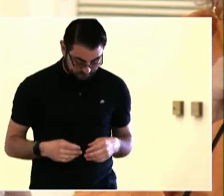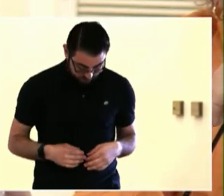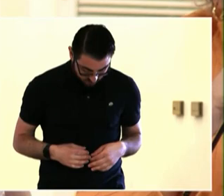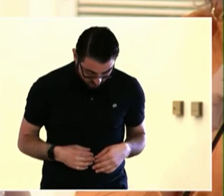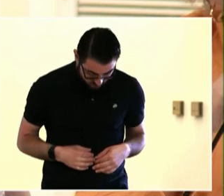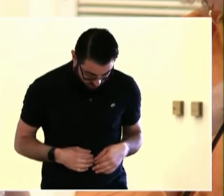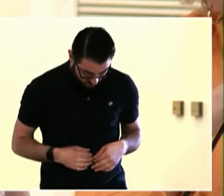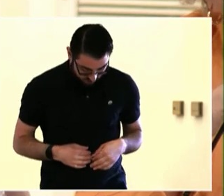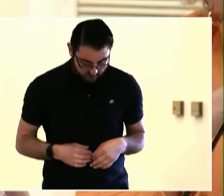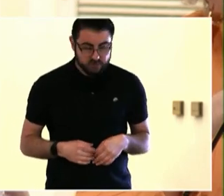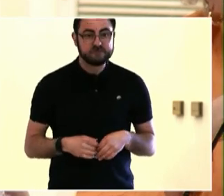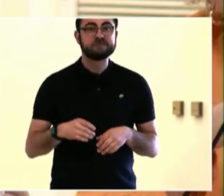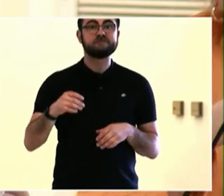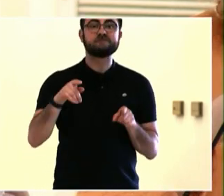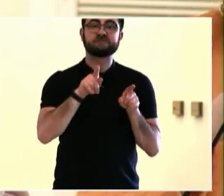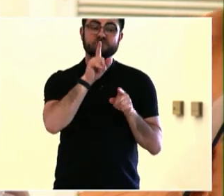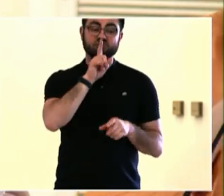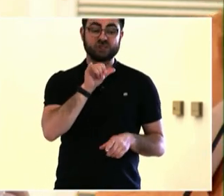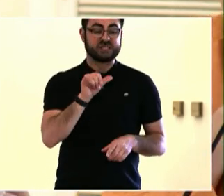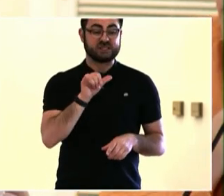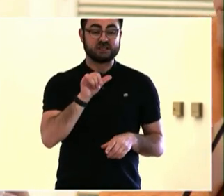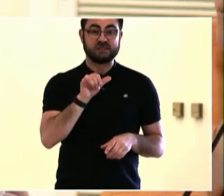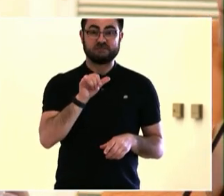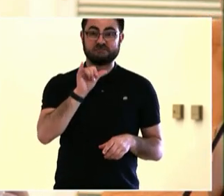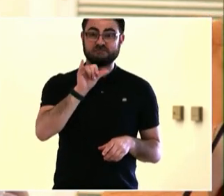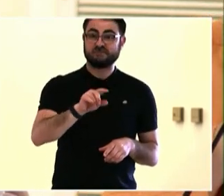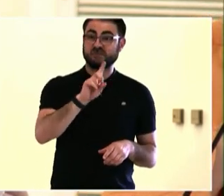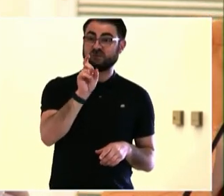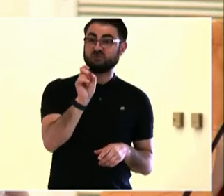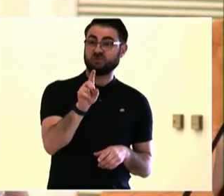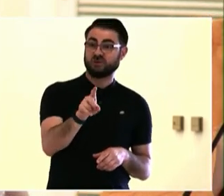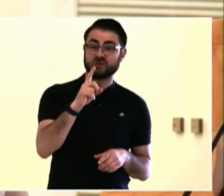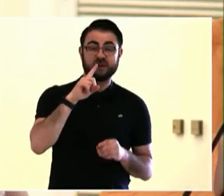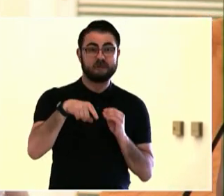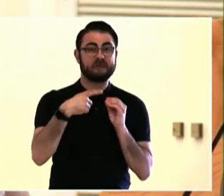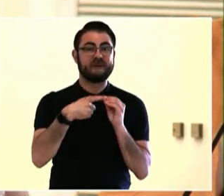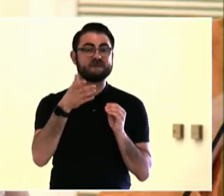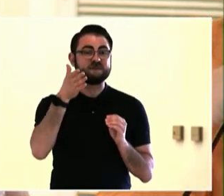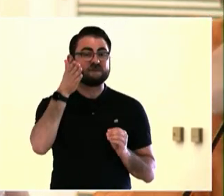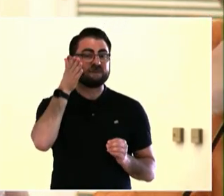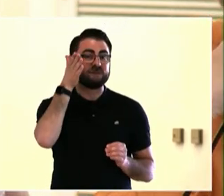privilege and engaging authentic engagement versus holding on to power centers.